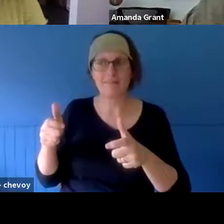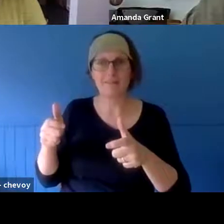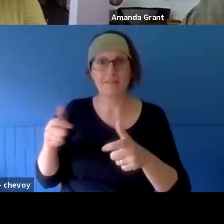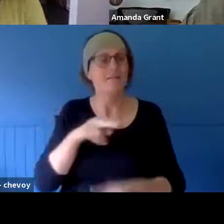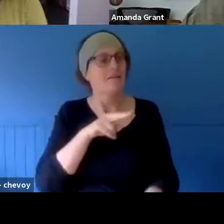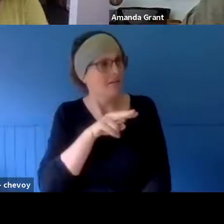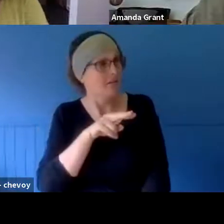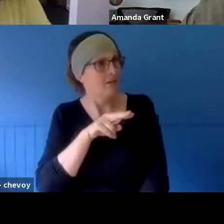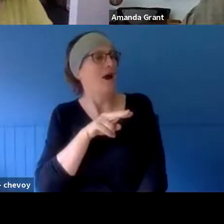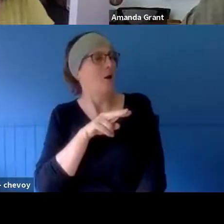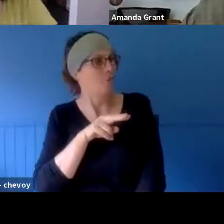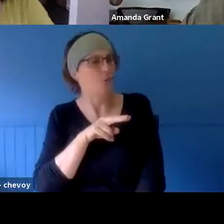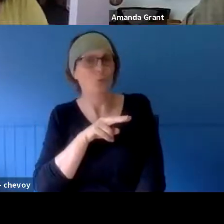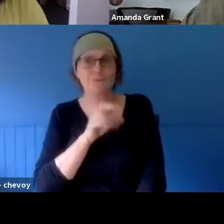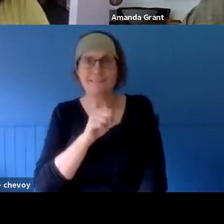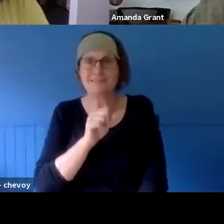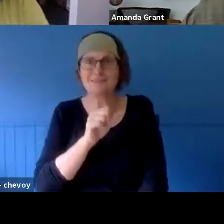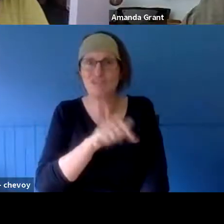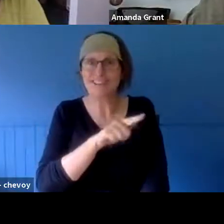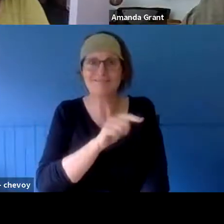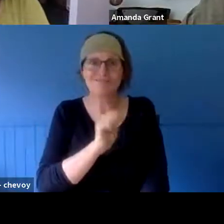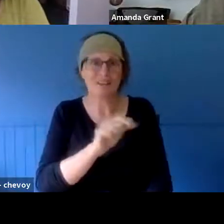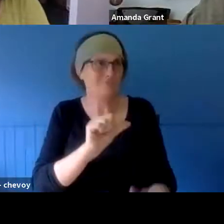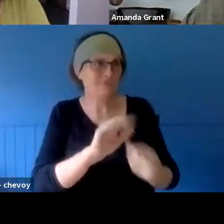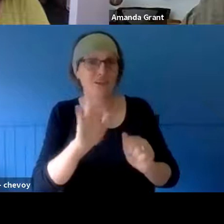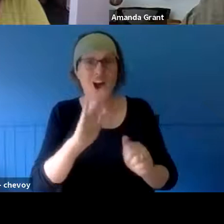Brilliant." But I didn't even understand that, and that had just